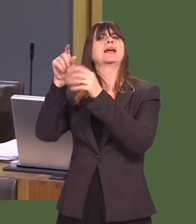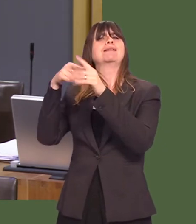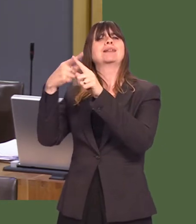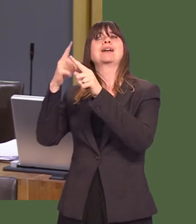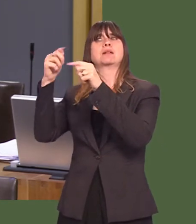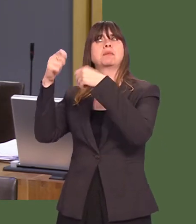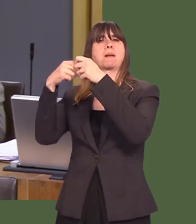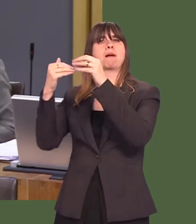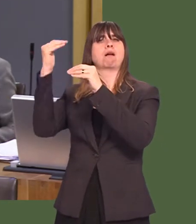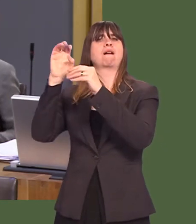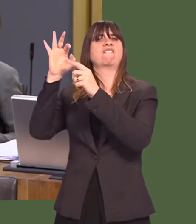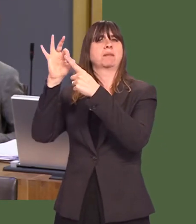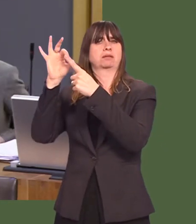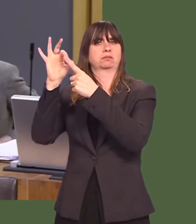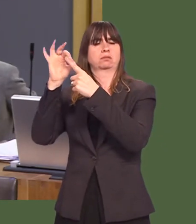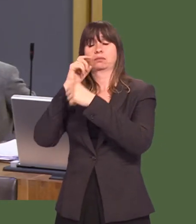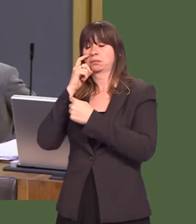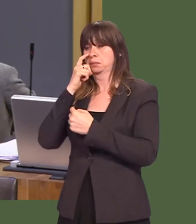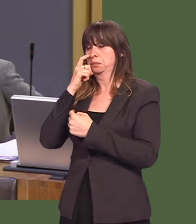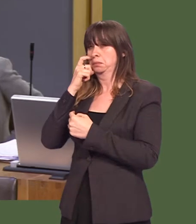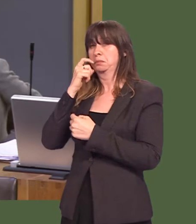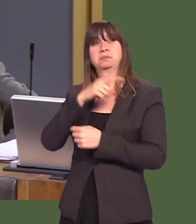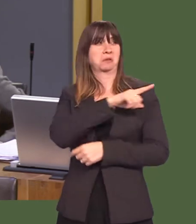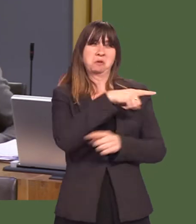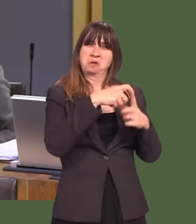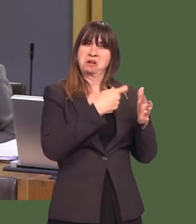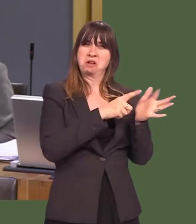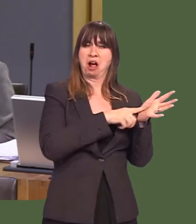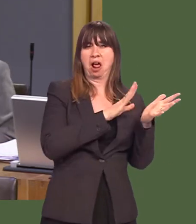Does he agree with the Shadow Chancellor that we have a great deal to learn from Karl Marx